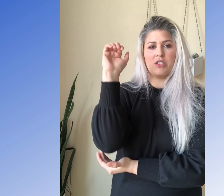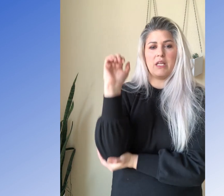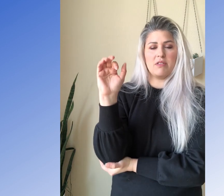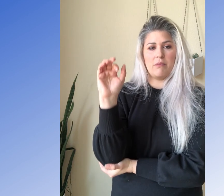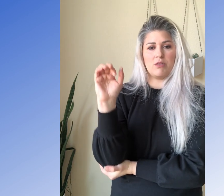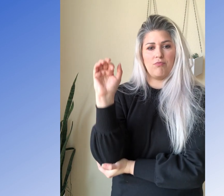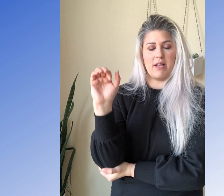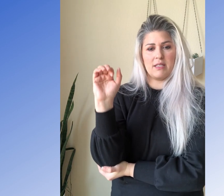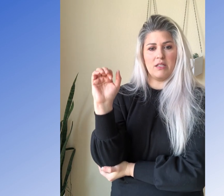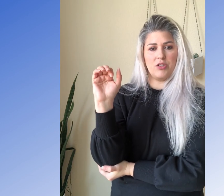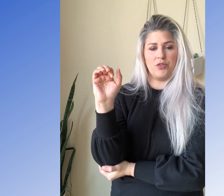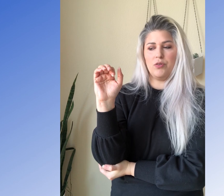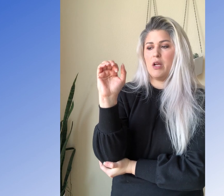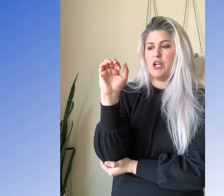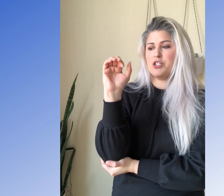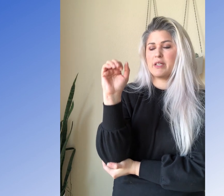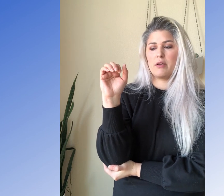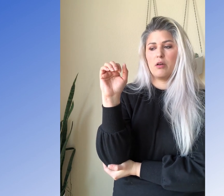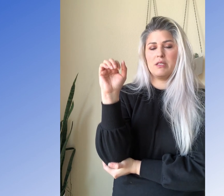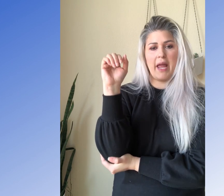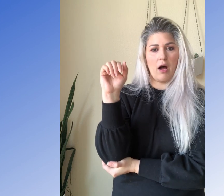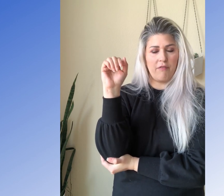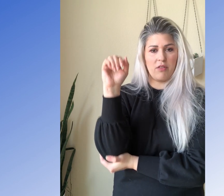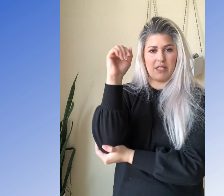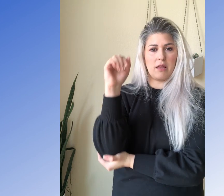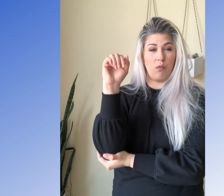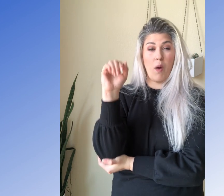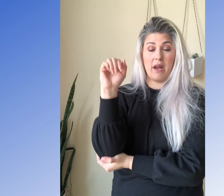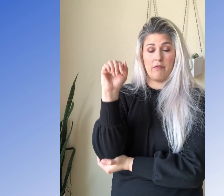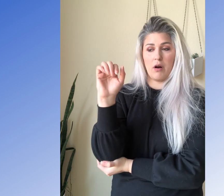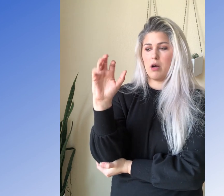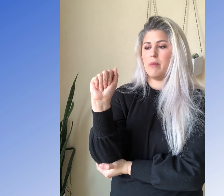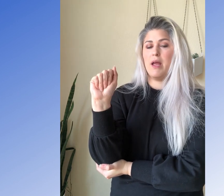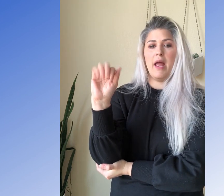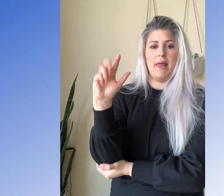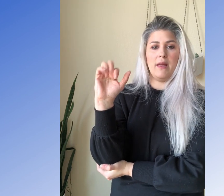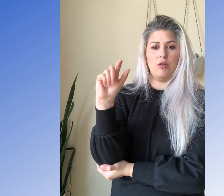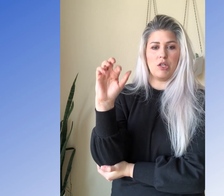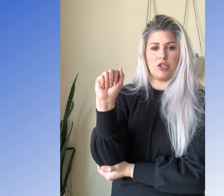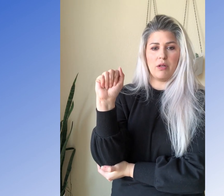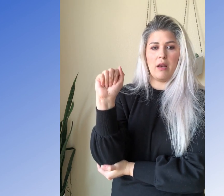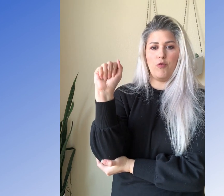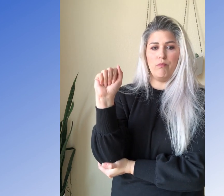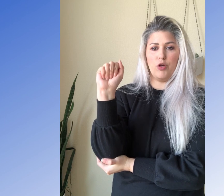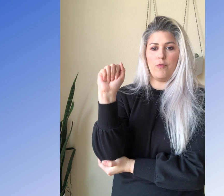just give it something to rest into and you just take off, take the weight of your arm and then you can do it. And if you move,